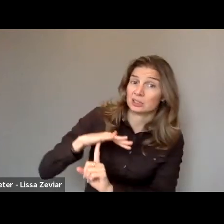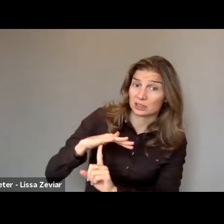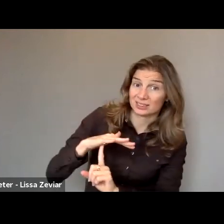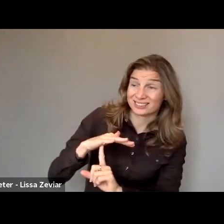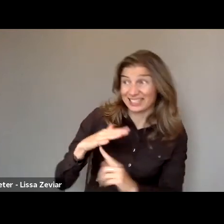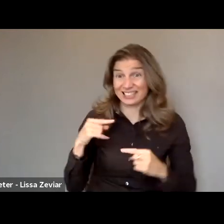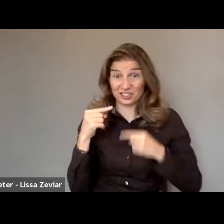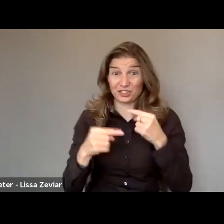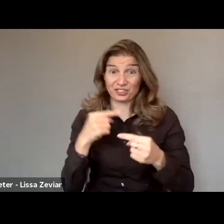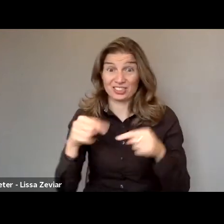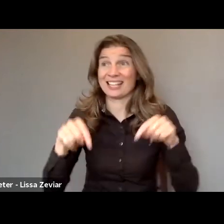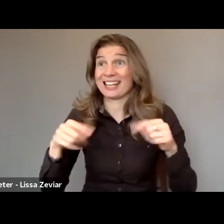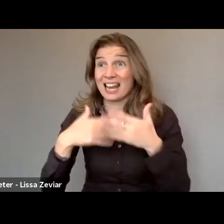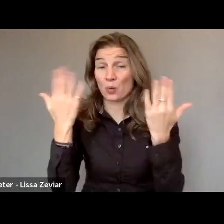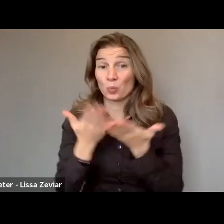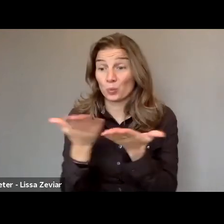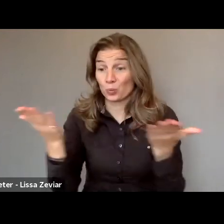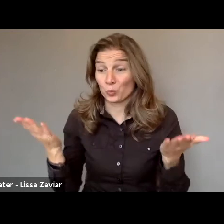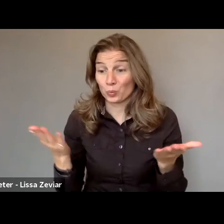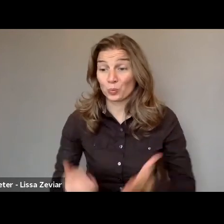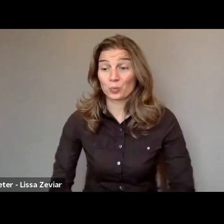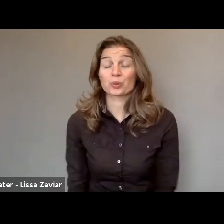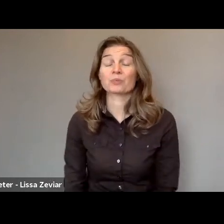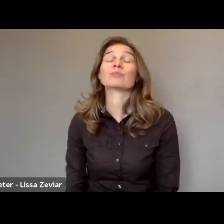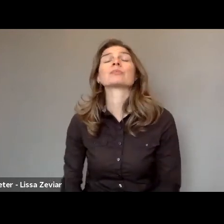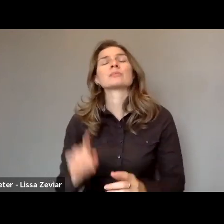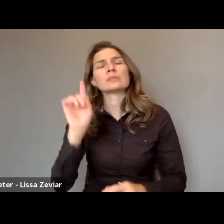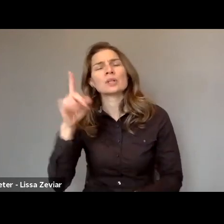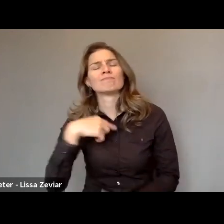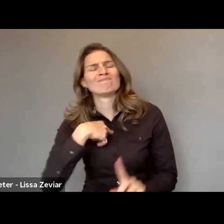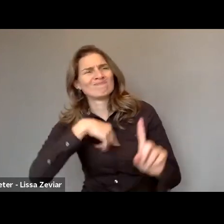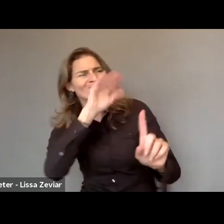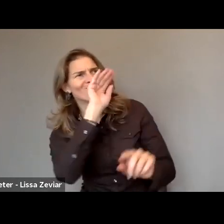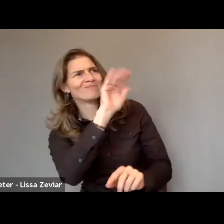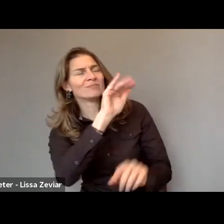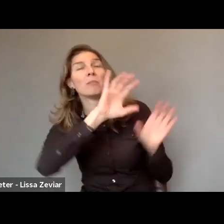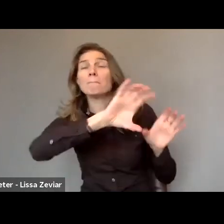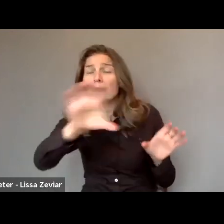We’ve been calling for new commitments from Member States of the EU